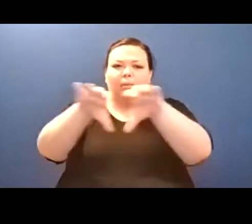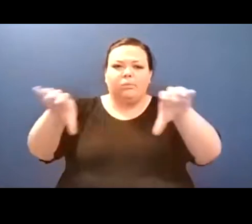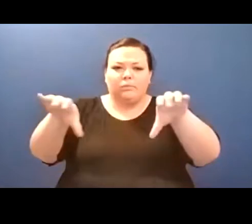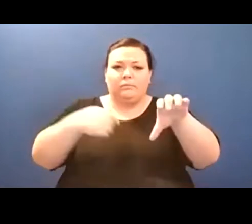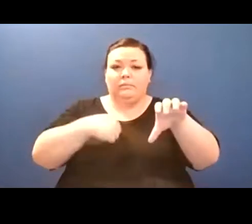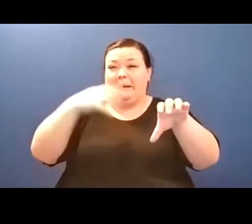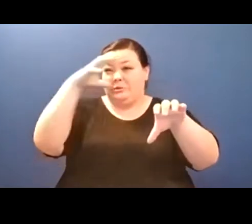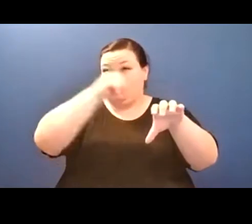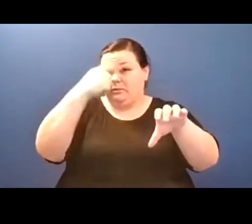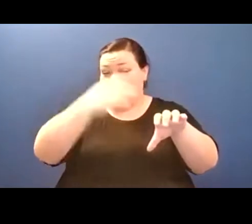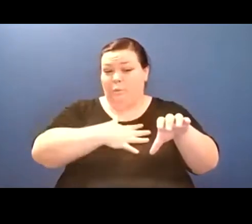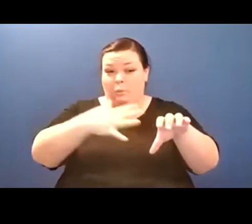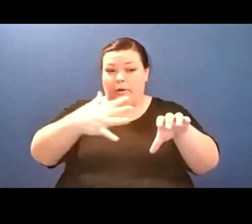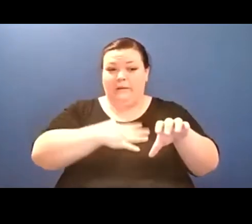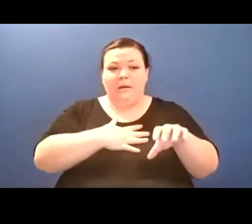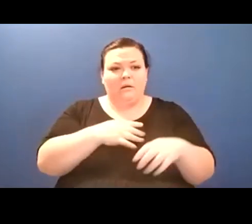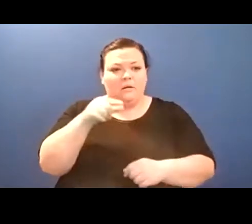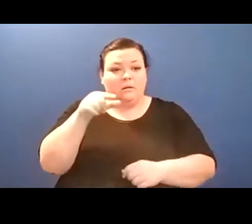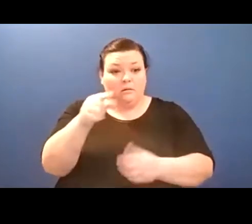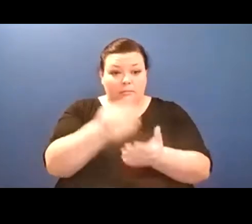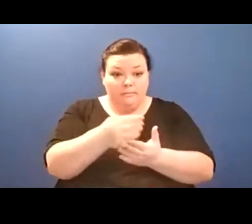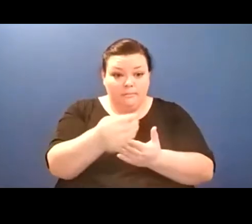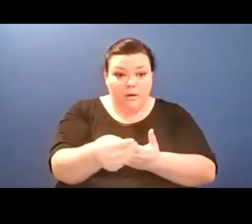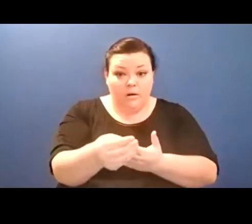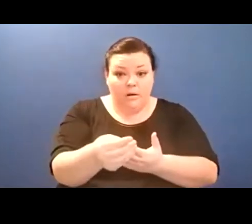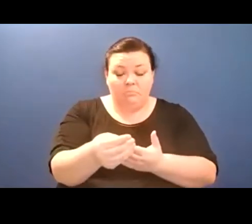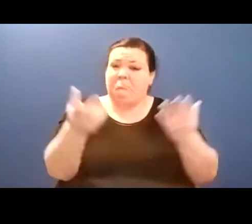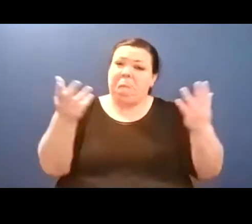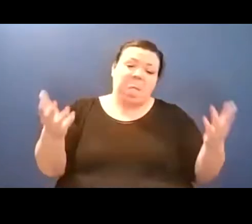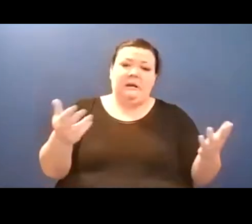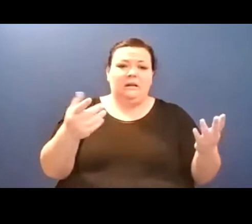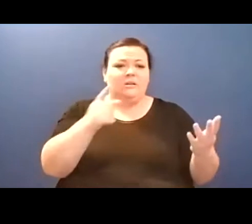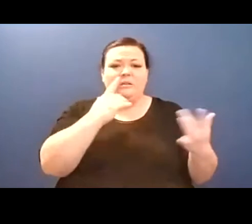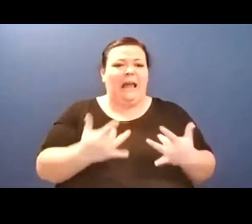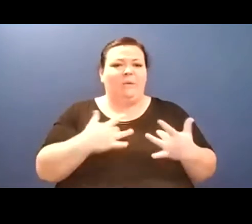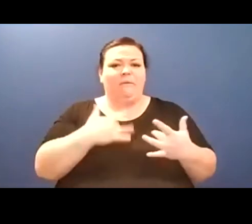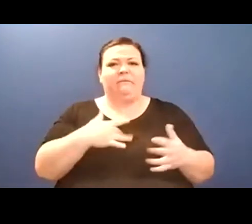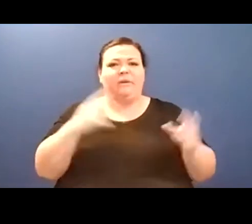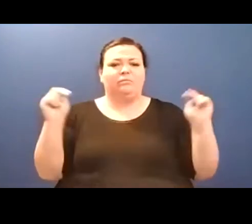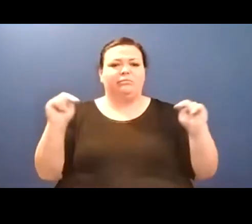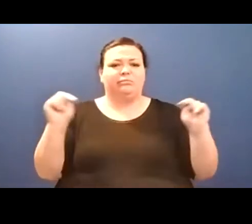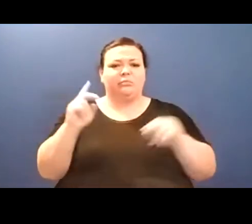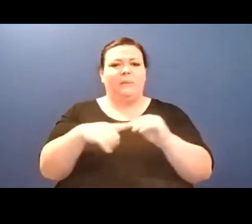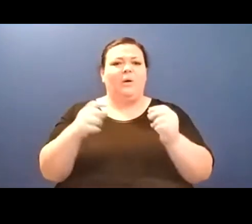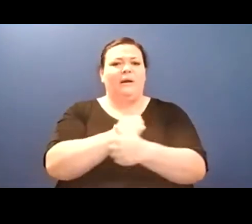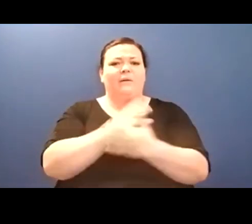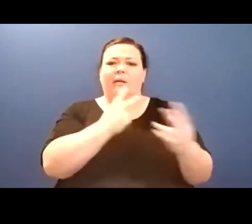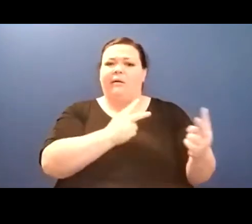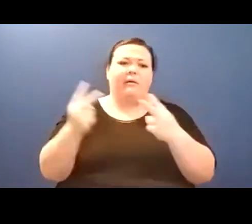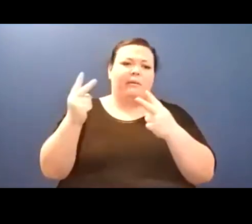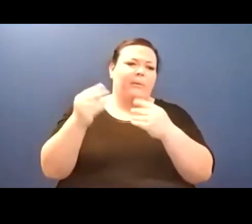lay down slug-like, slit belly, what gave./ You were entering what then was called the universal.